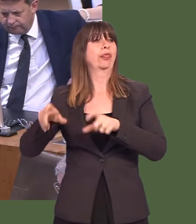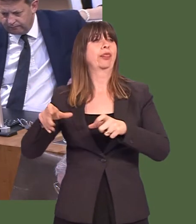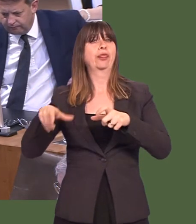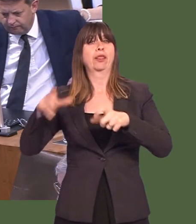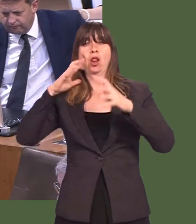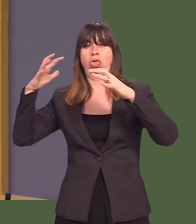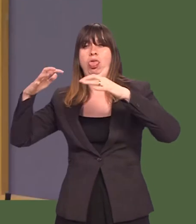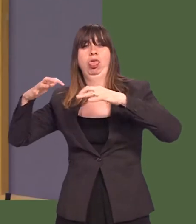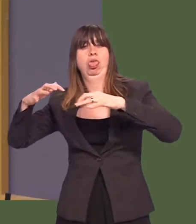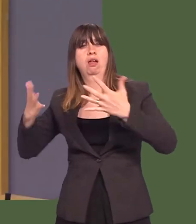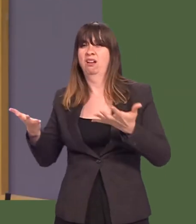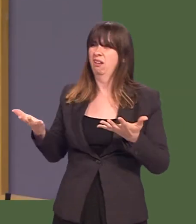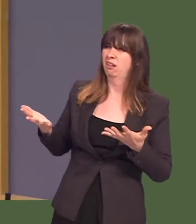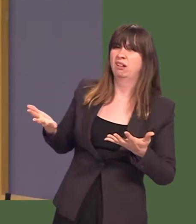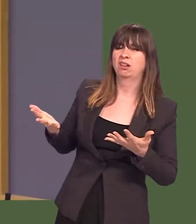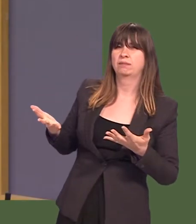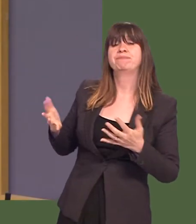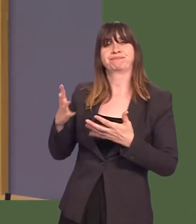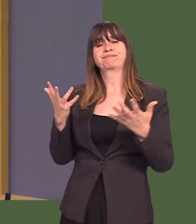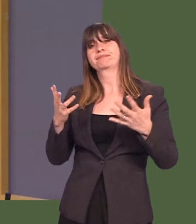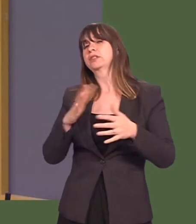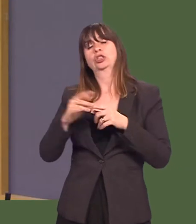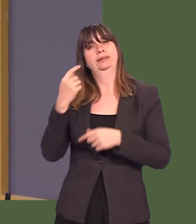theyíre empty after a while, so itís not an easy issue to resolve.